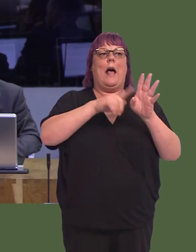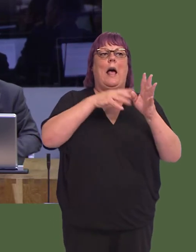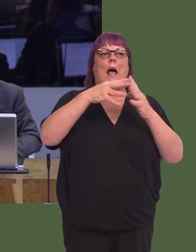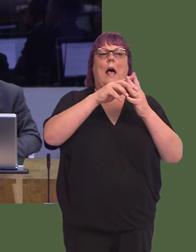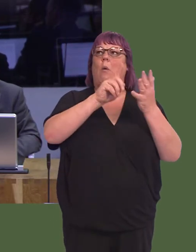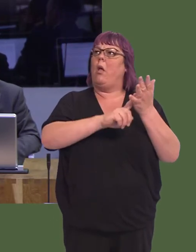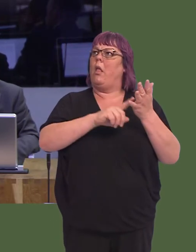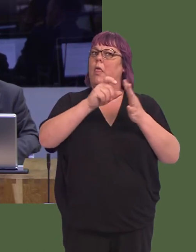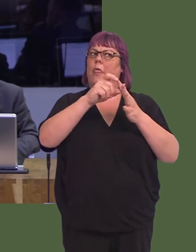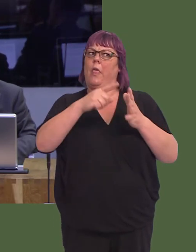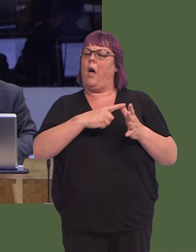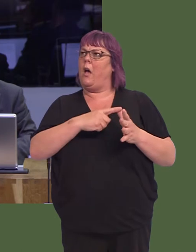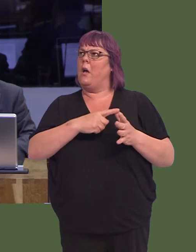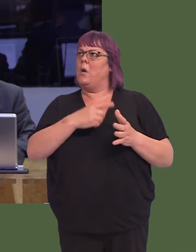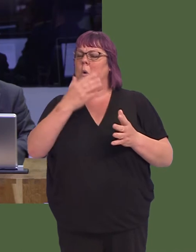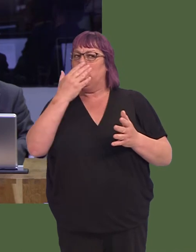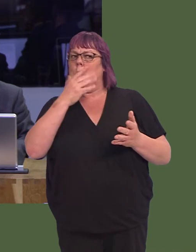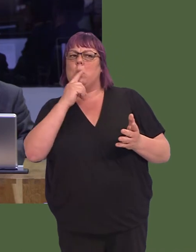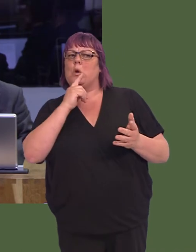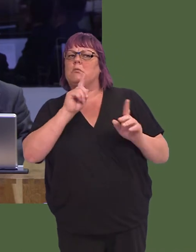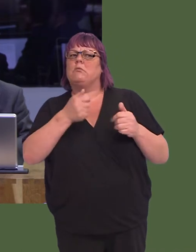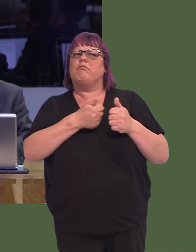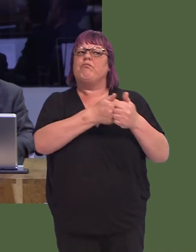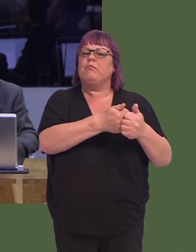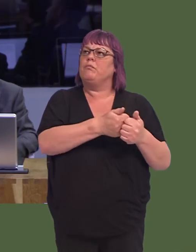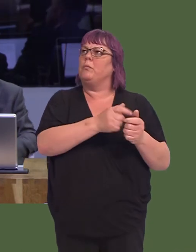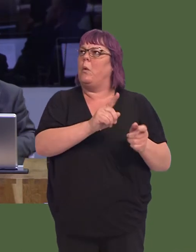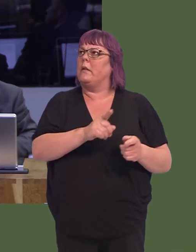Wouldn't it be better, therefore, if your own Assembly Members did not campaign for